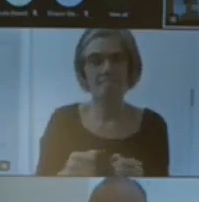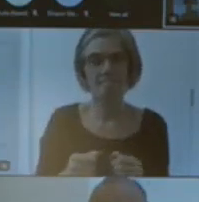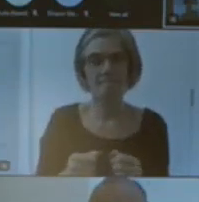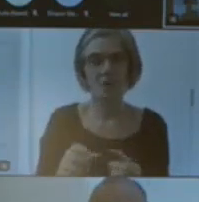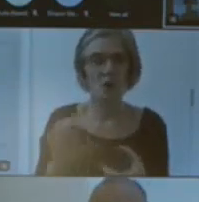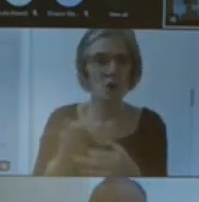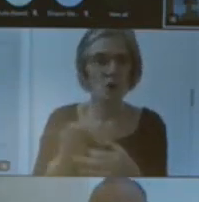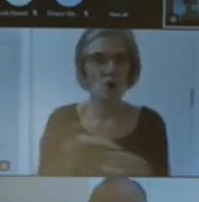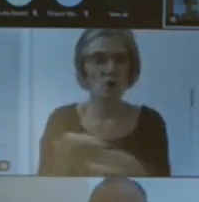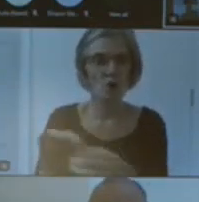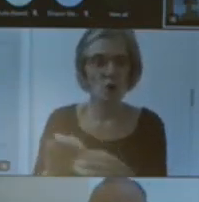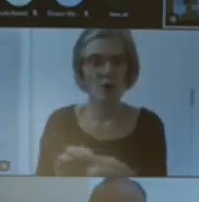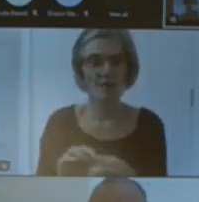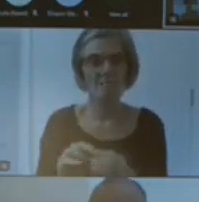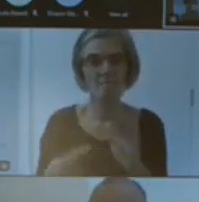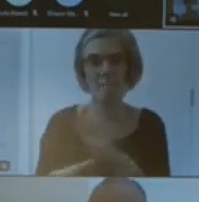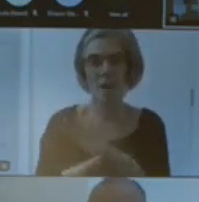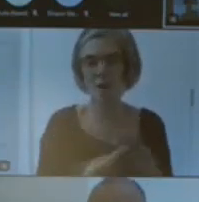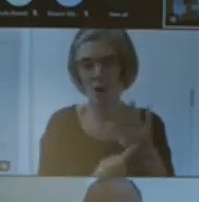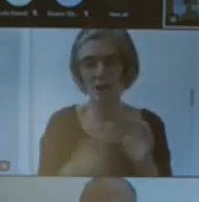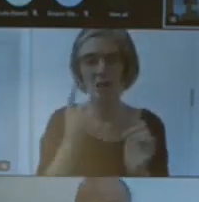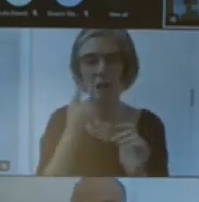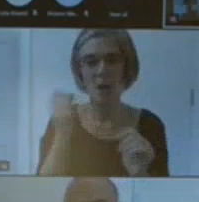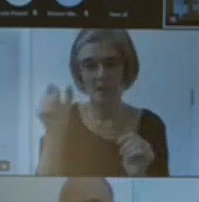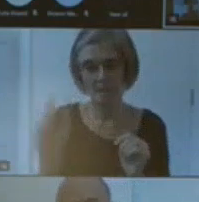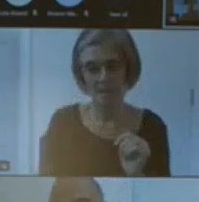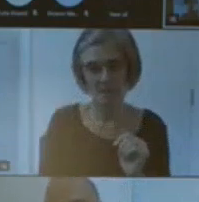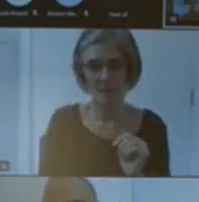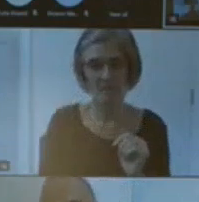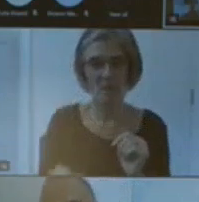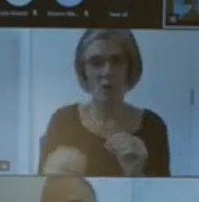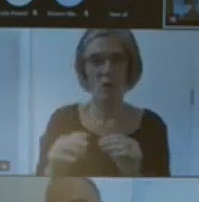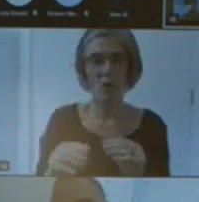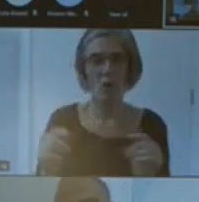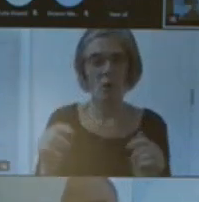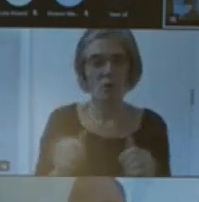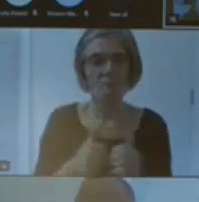also an advocate for equality and human rights and worked with the Scottish government and partners